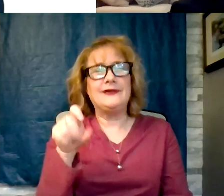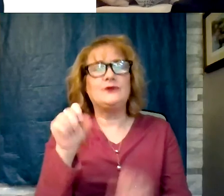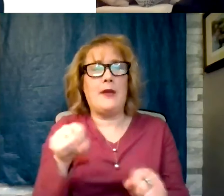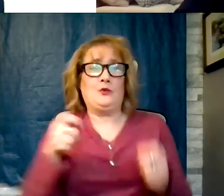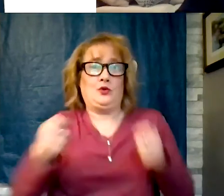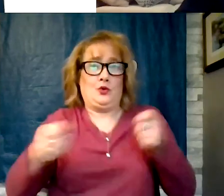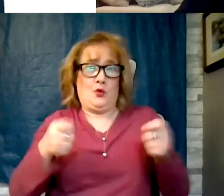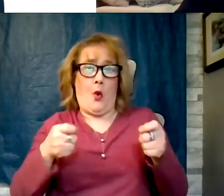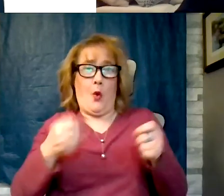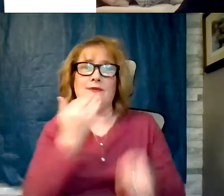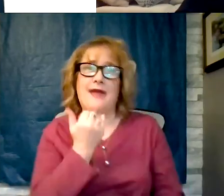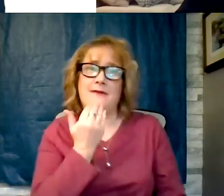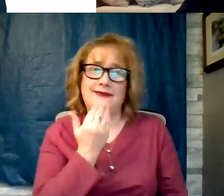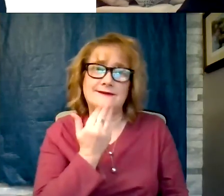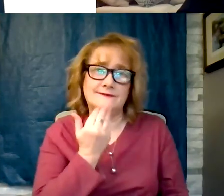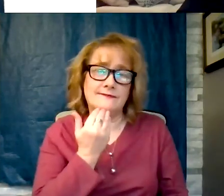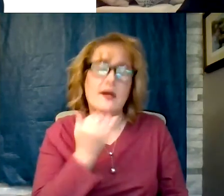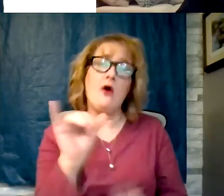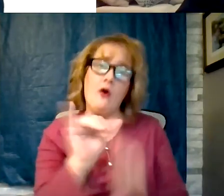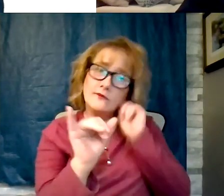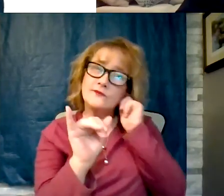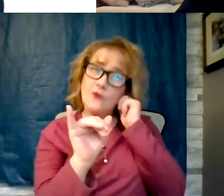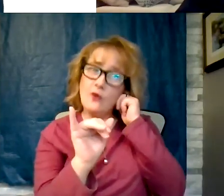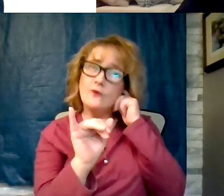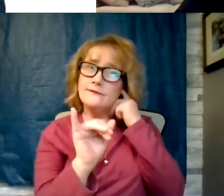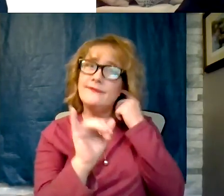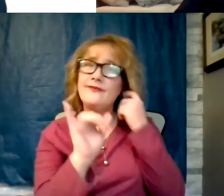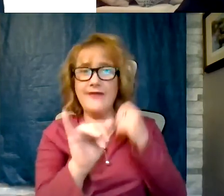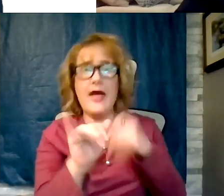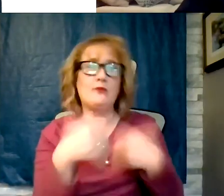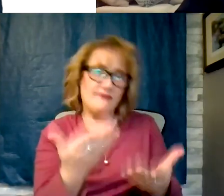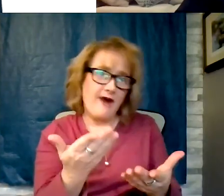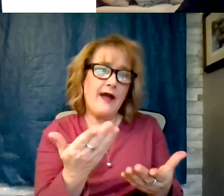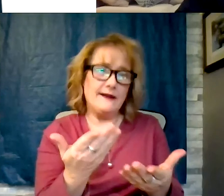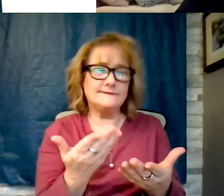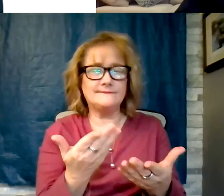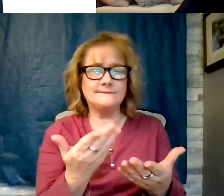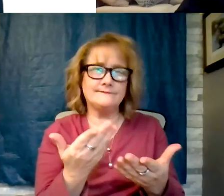provides digestive enzymes that